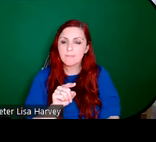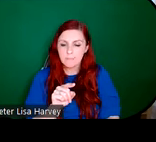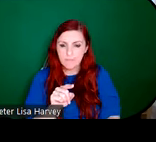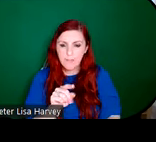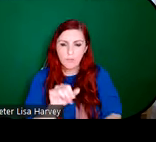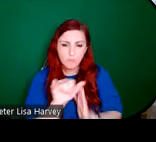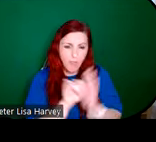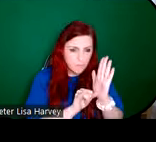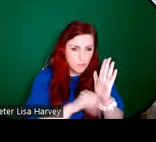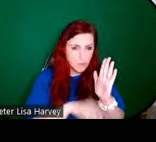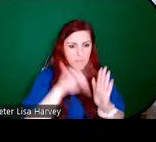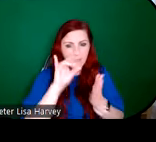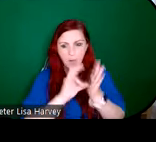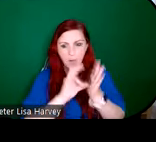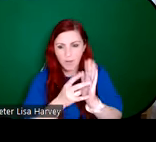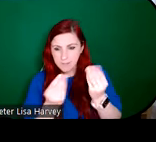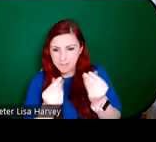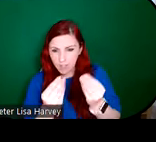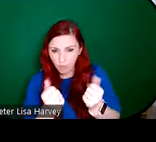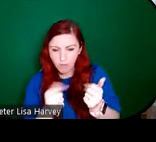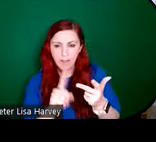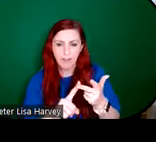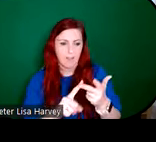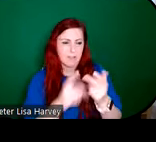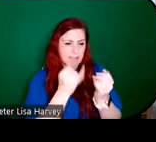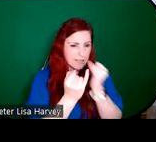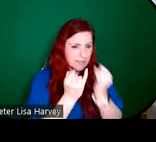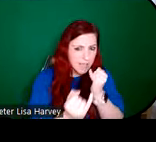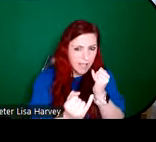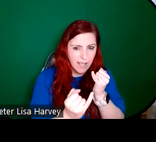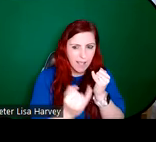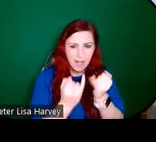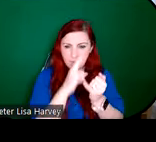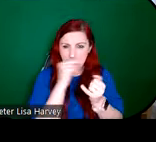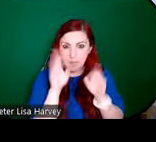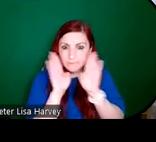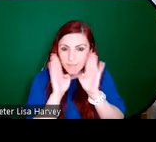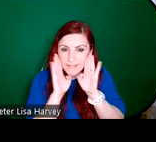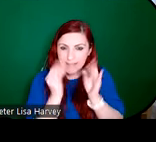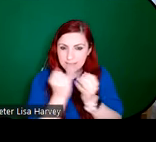quality materials, some very finely painted details of faces, ornament, the